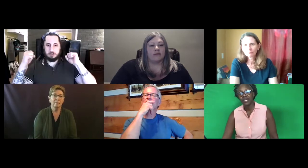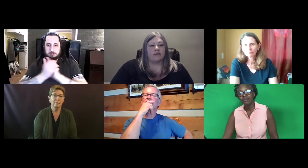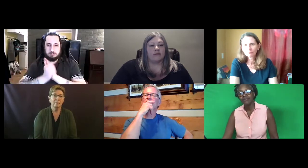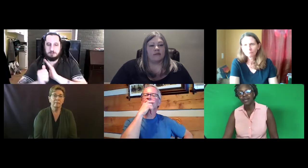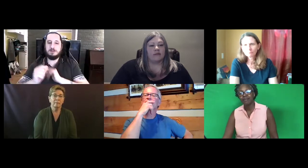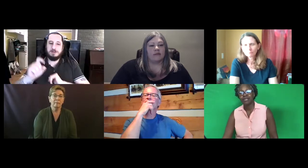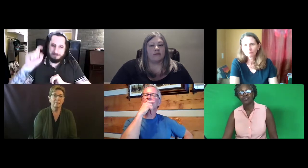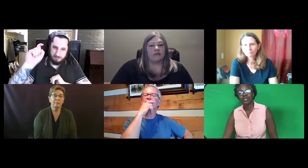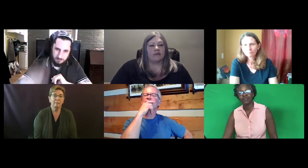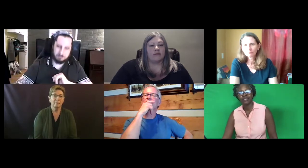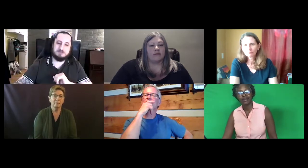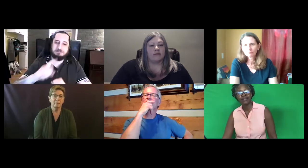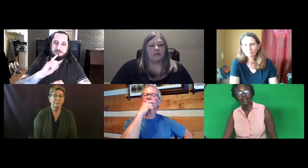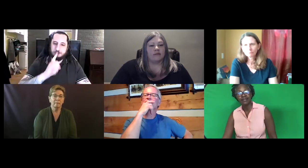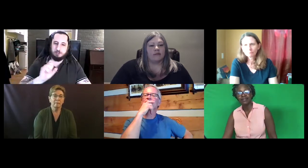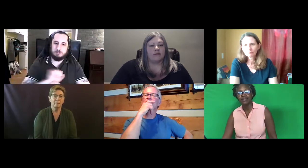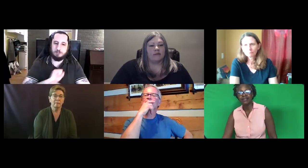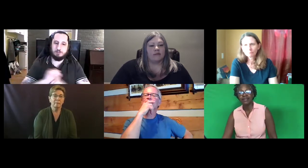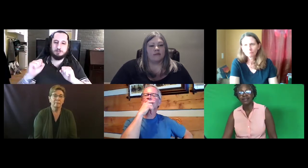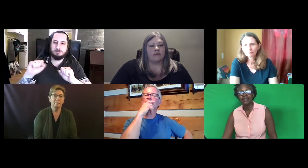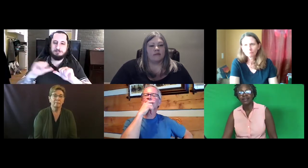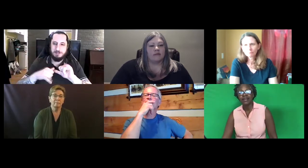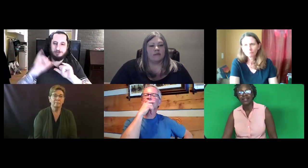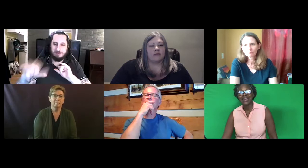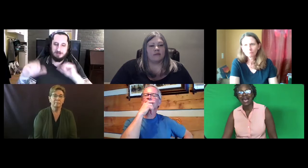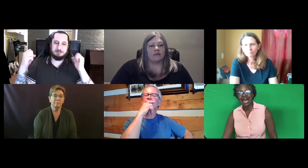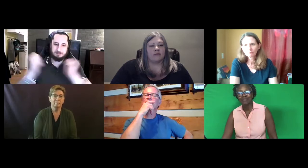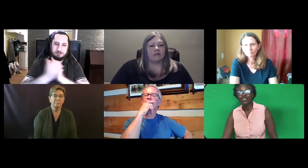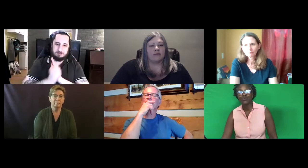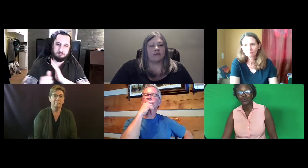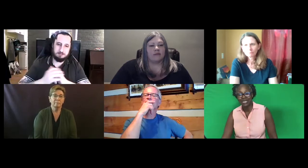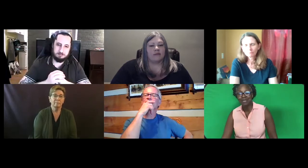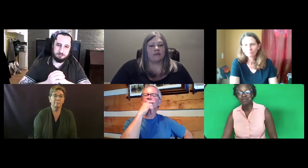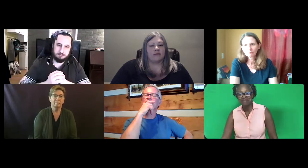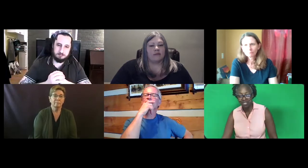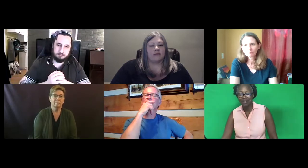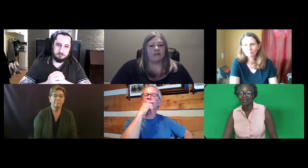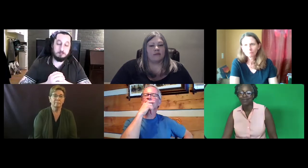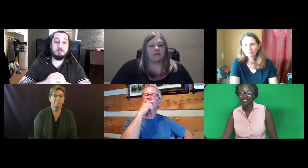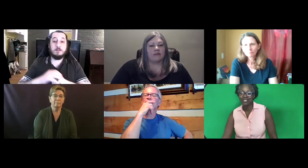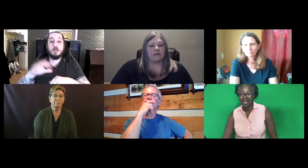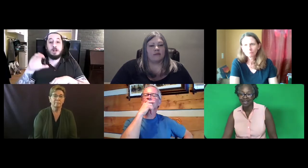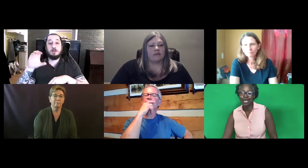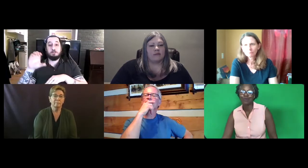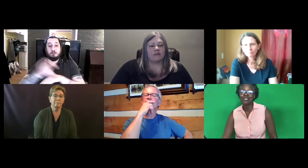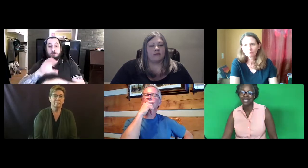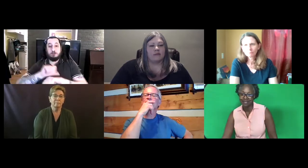If I am measuring their signing skills, then I have to really be measuring their sign language